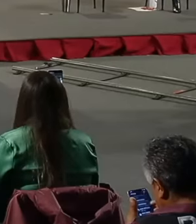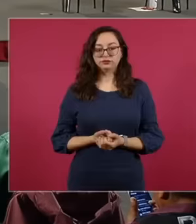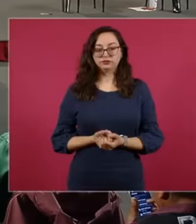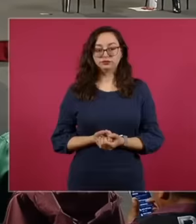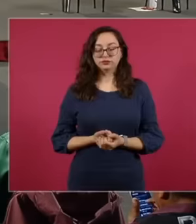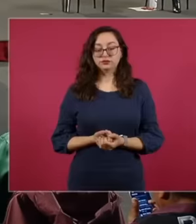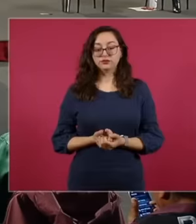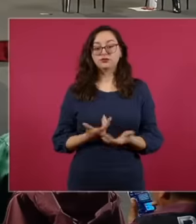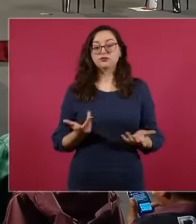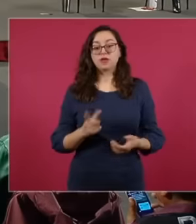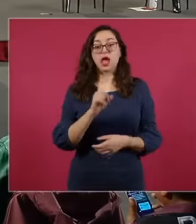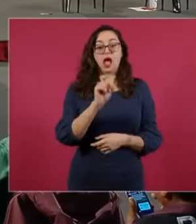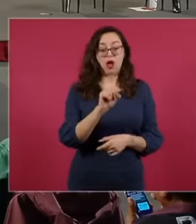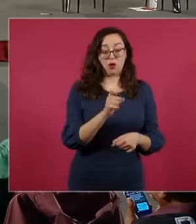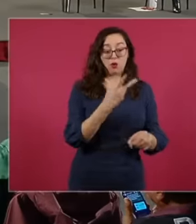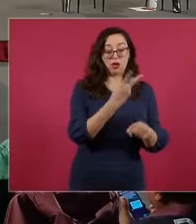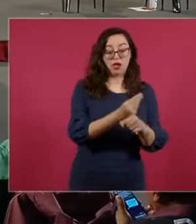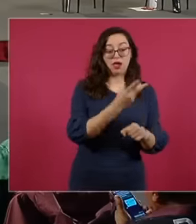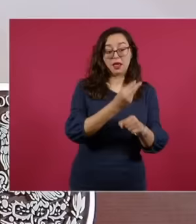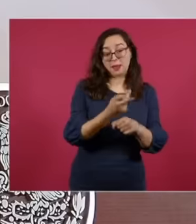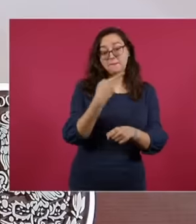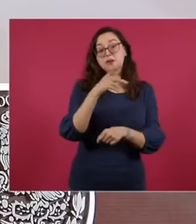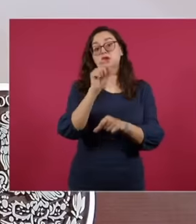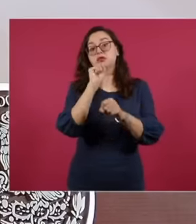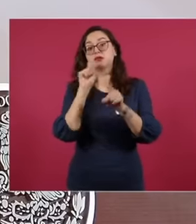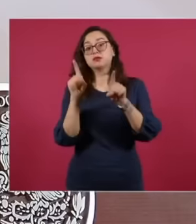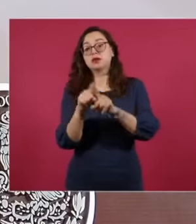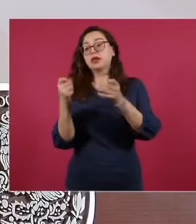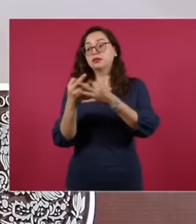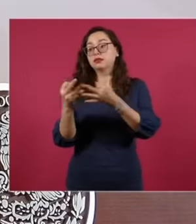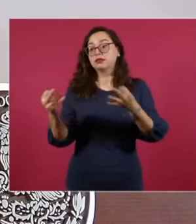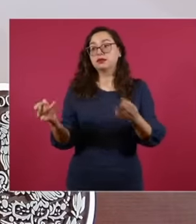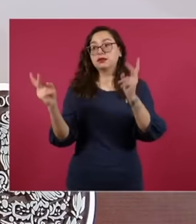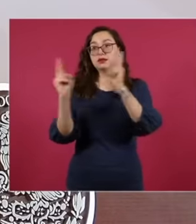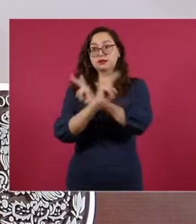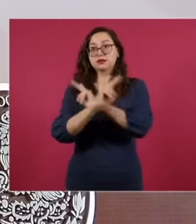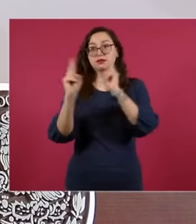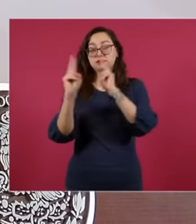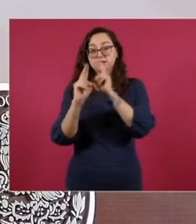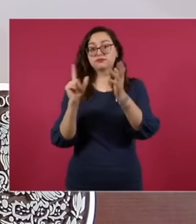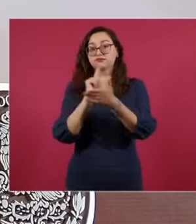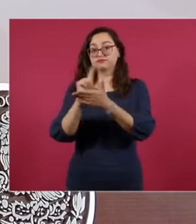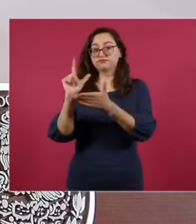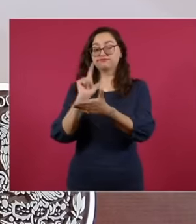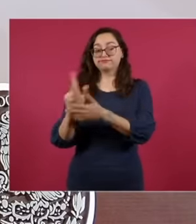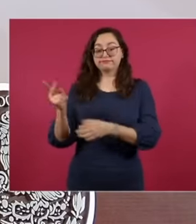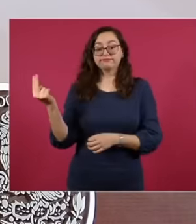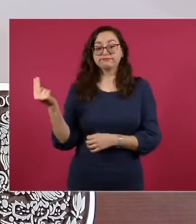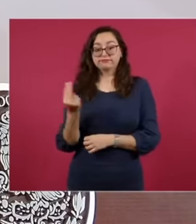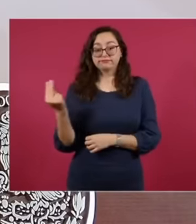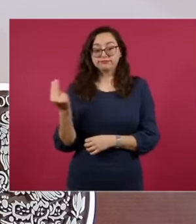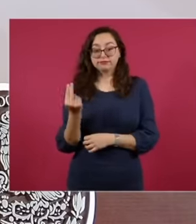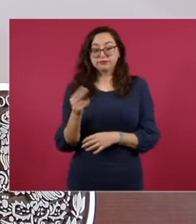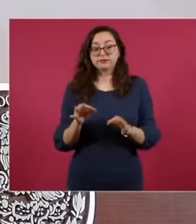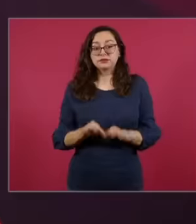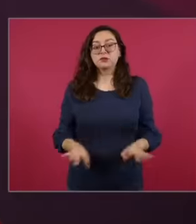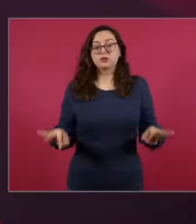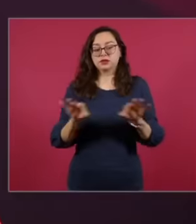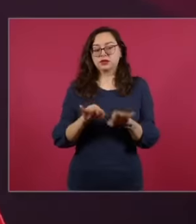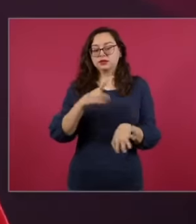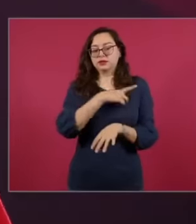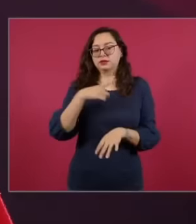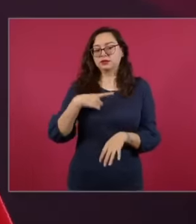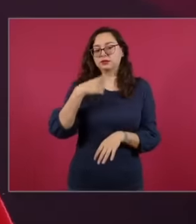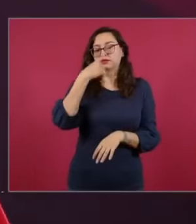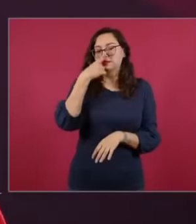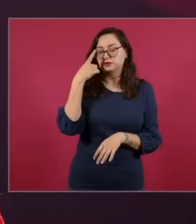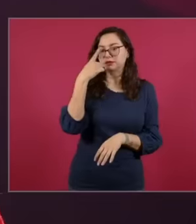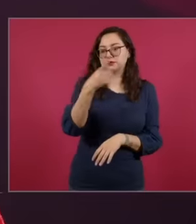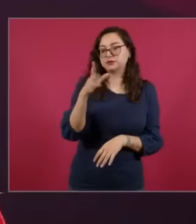ground and in the air, remember that the Justice plan for Cananea has different axes, it was proposed